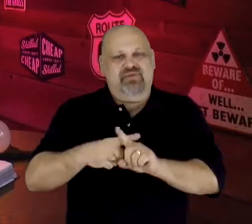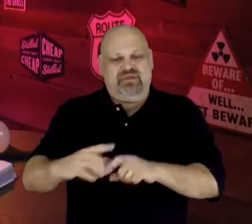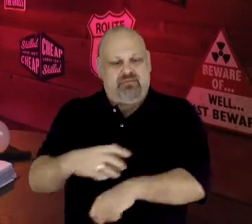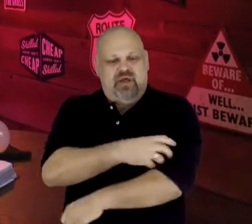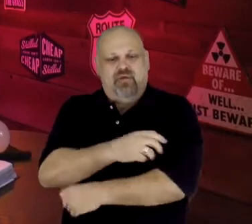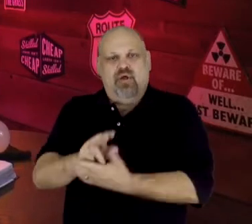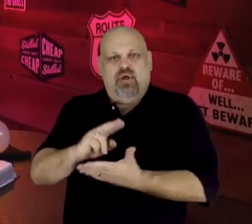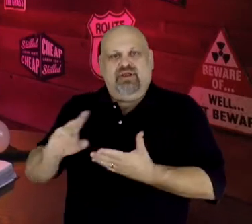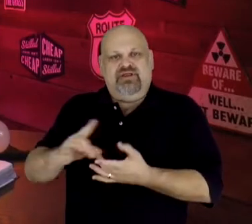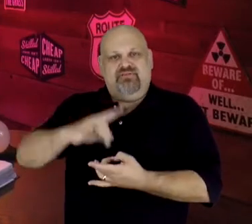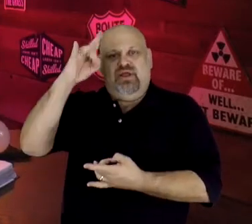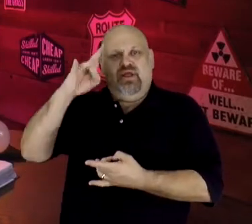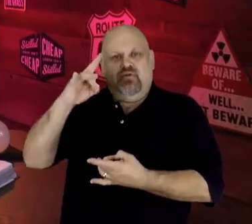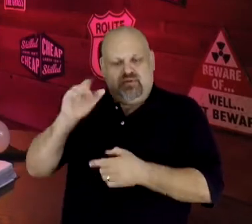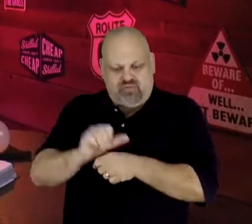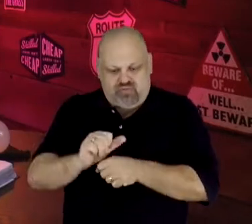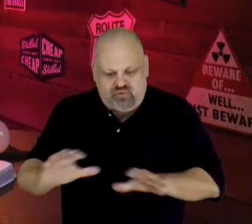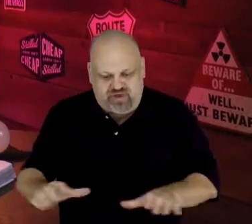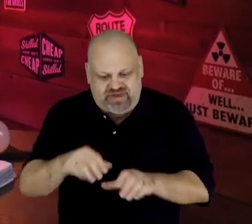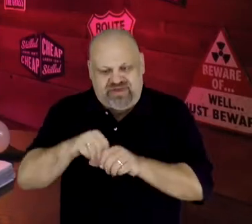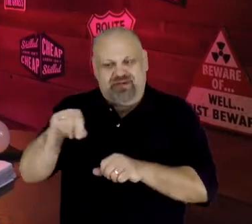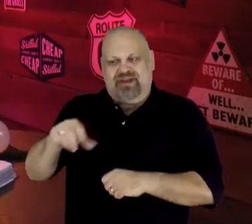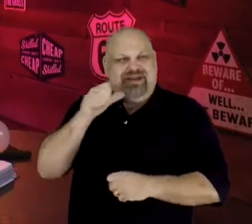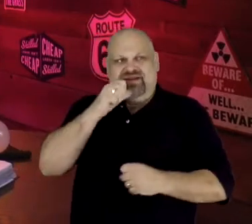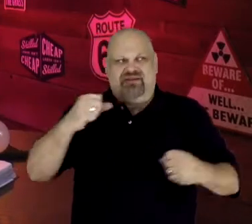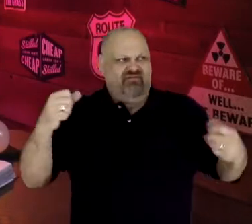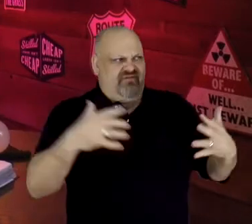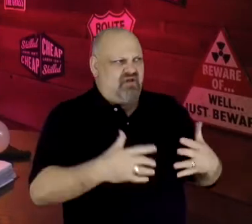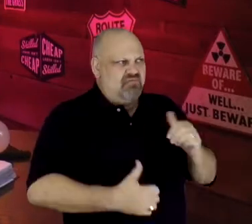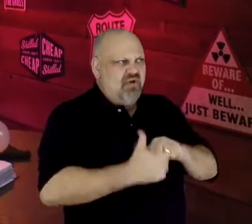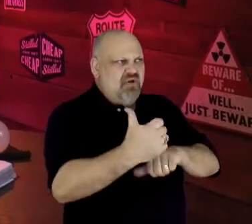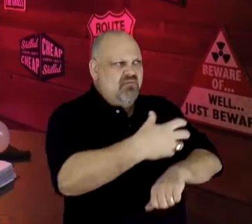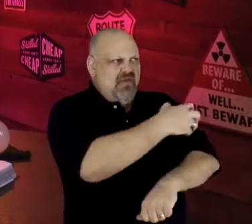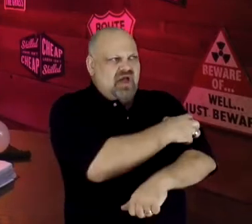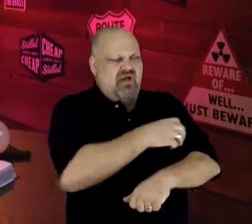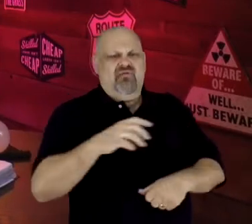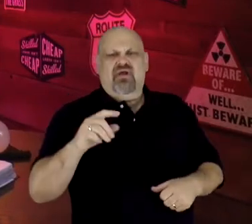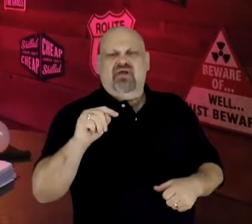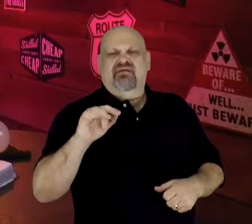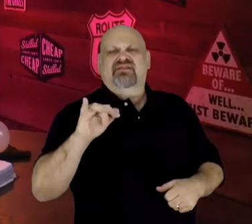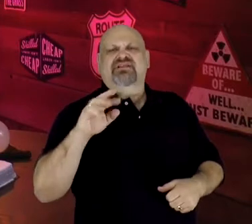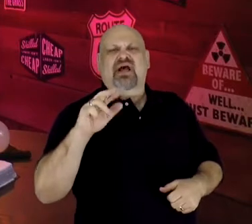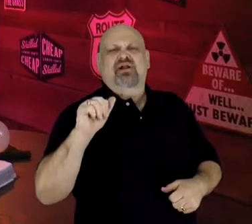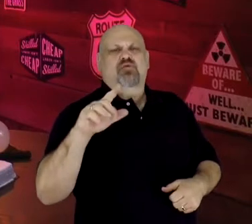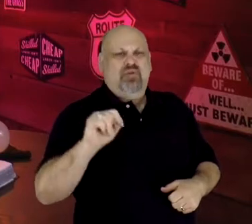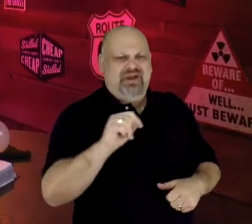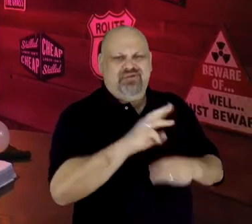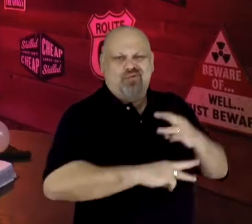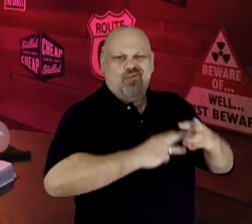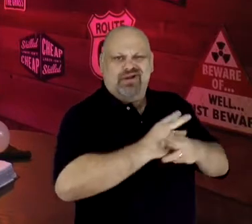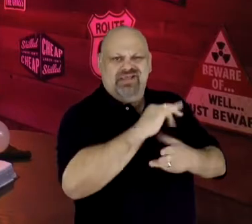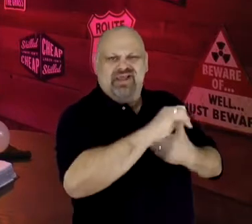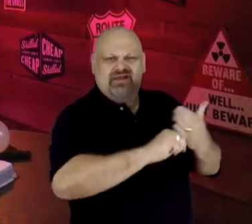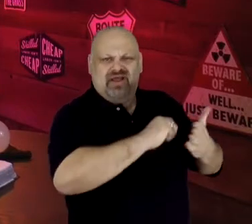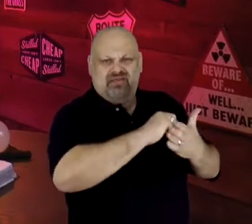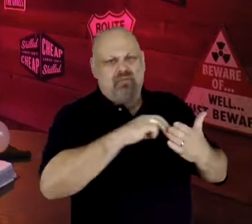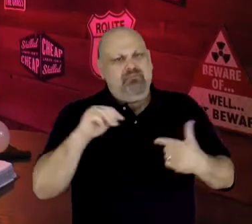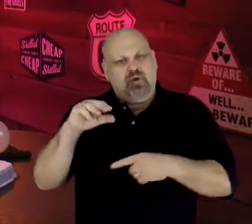even fear the most powerful tyrant in the world at the time. Moses knew that God was bigger, stronger,